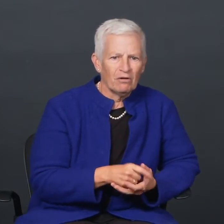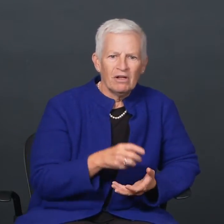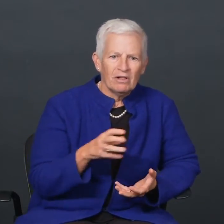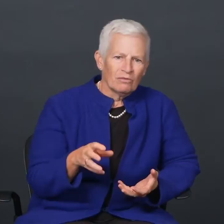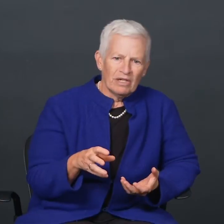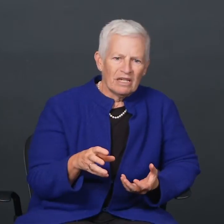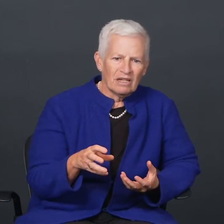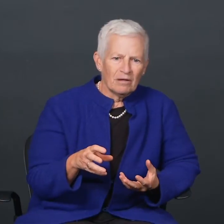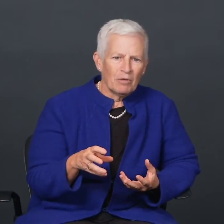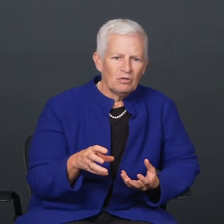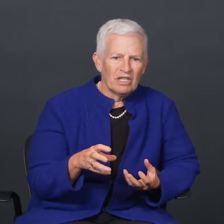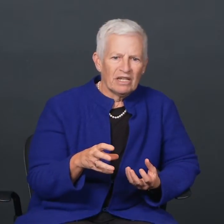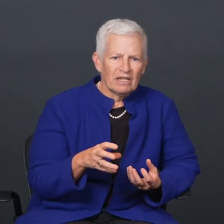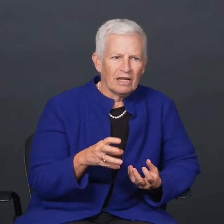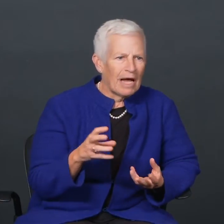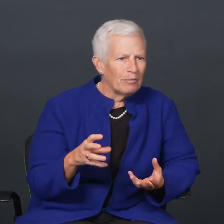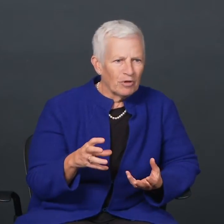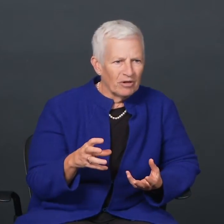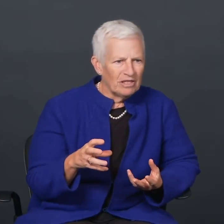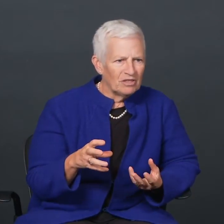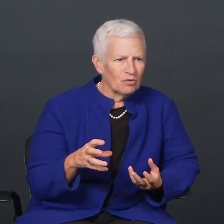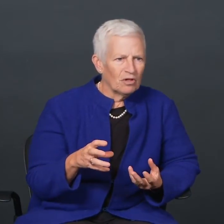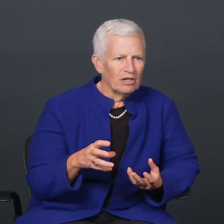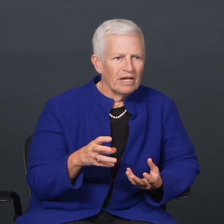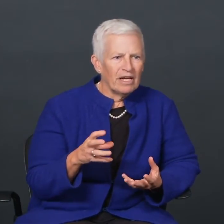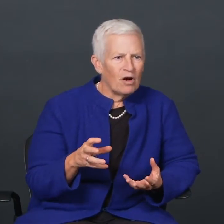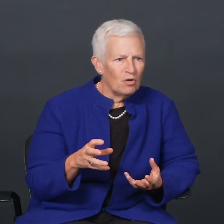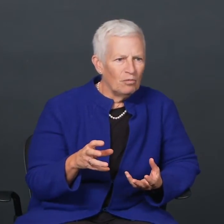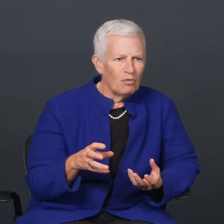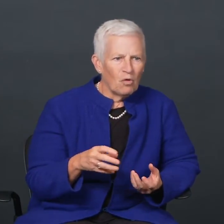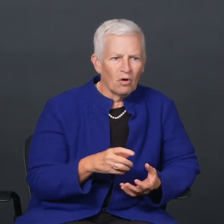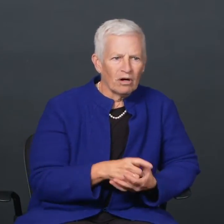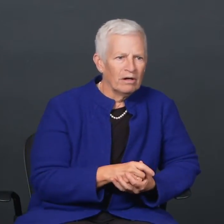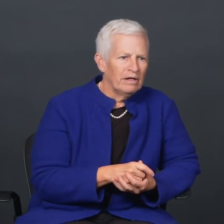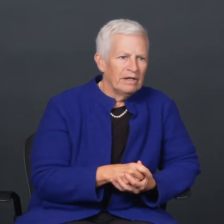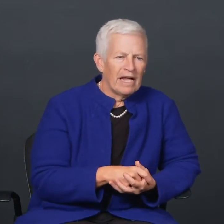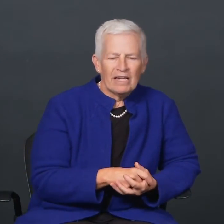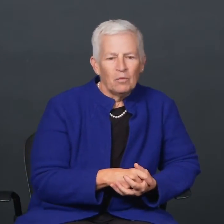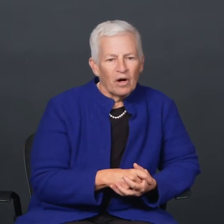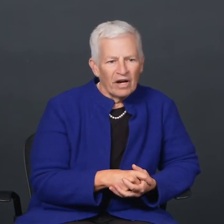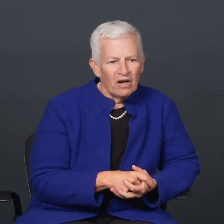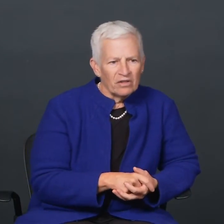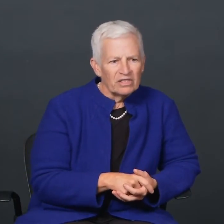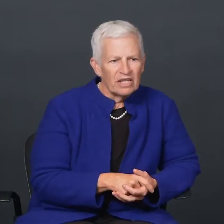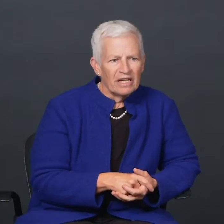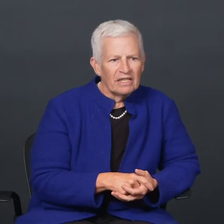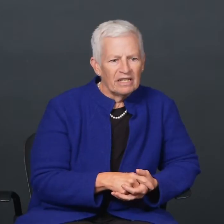about reading and composing in libraries or at home or anywhere else.